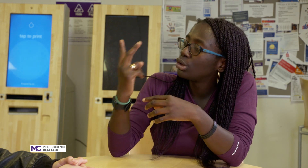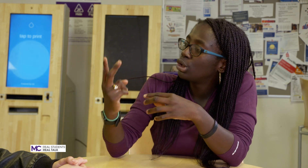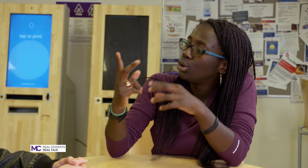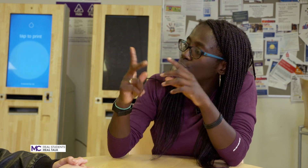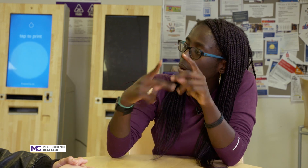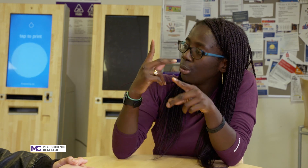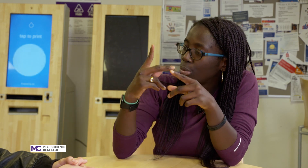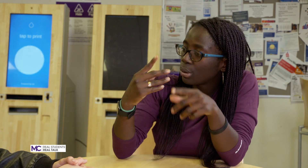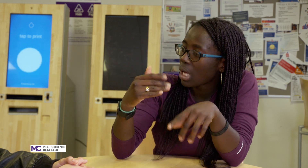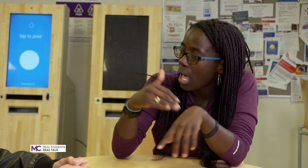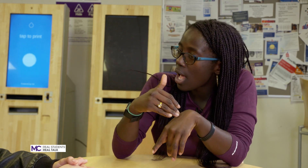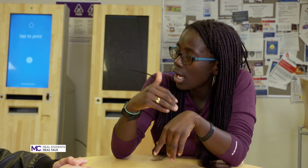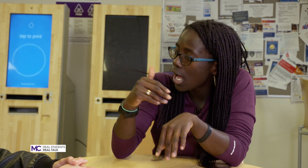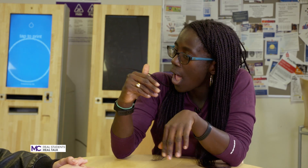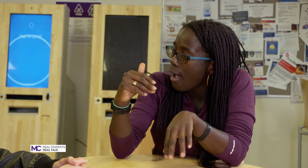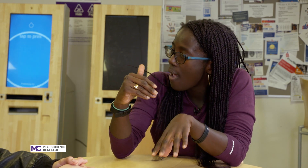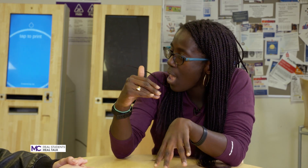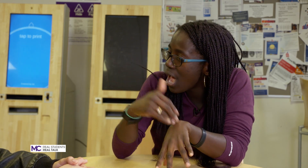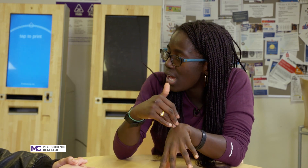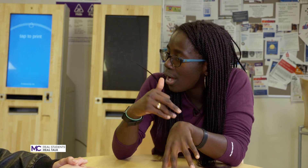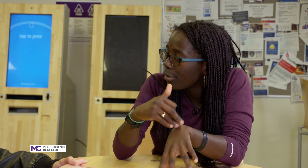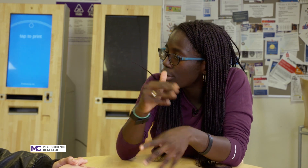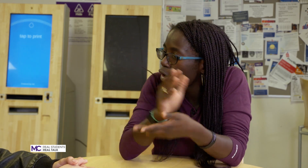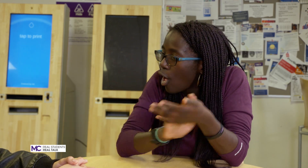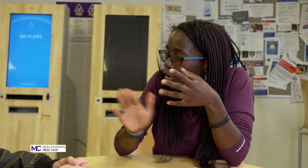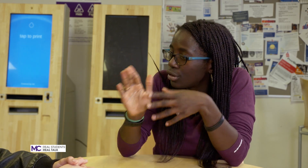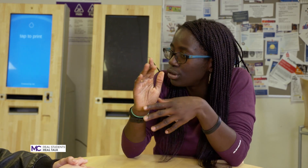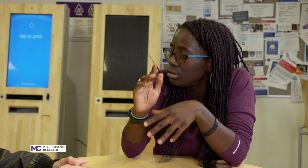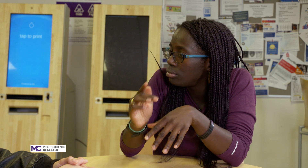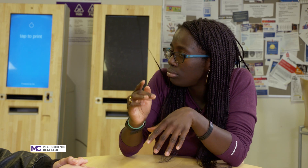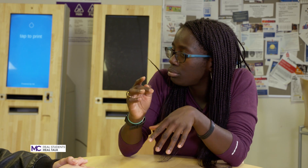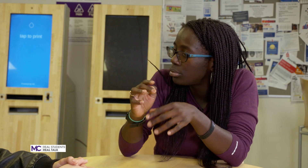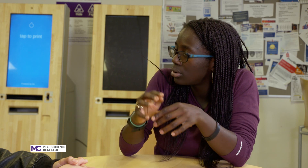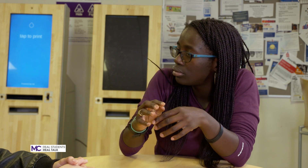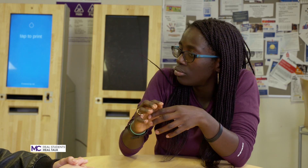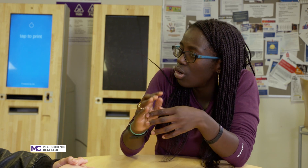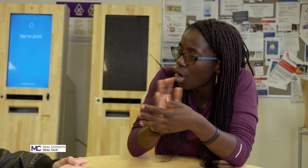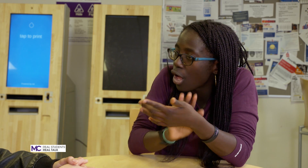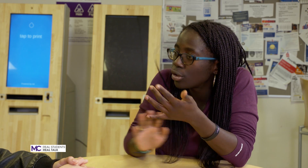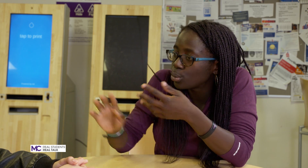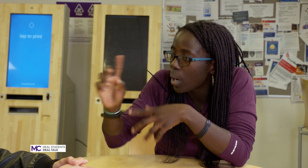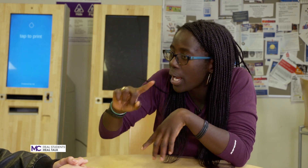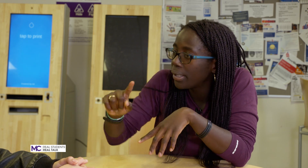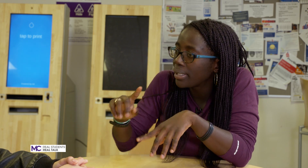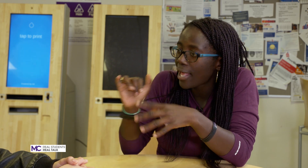people at the college college wide that